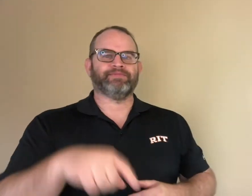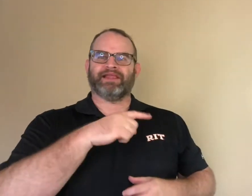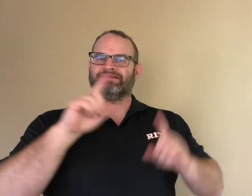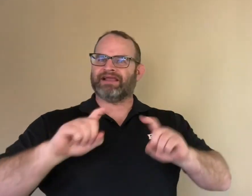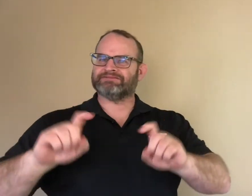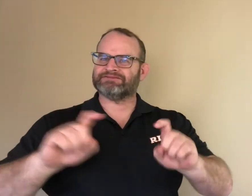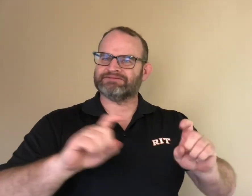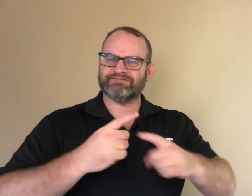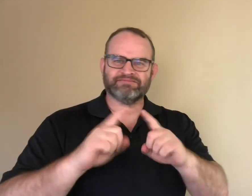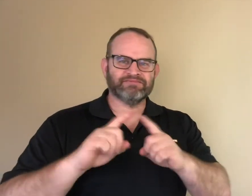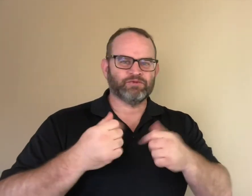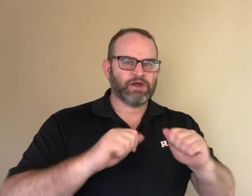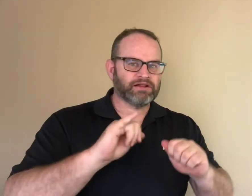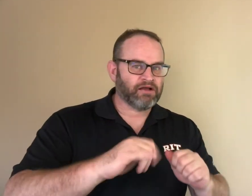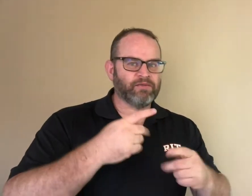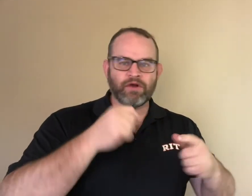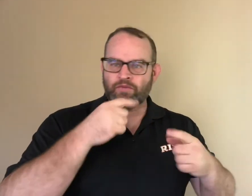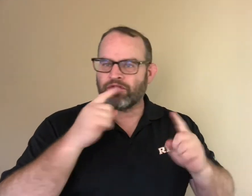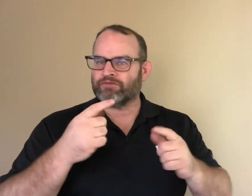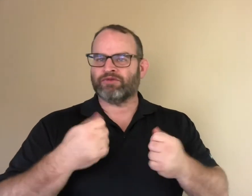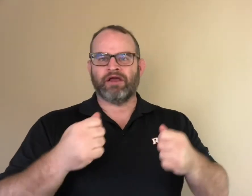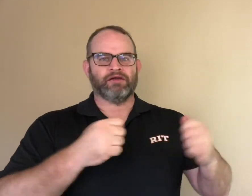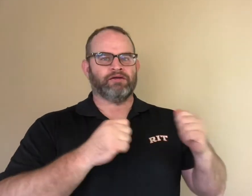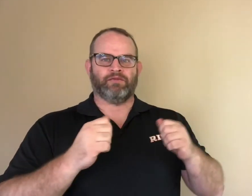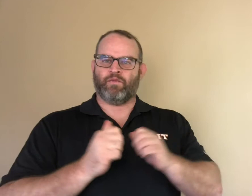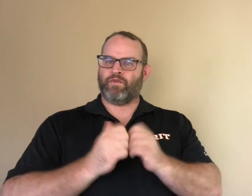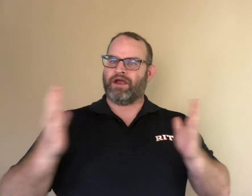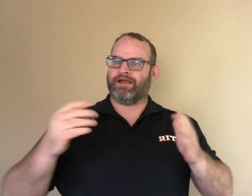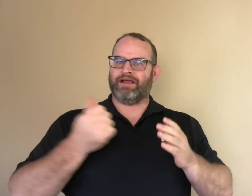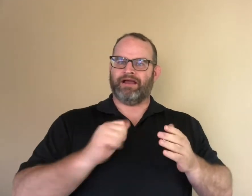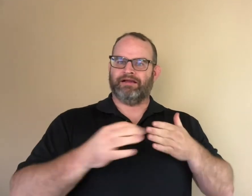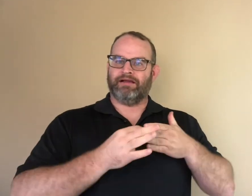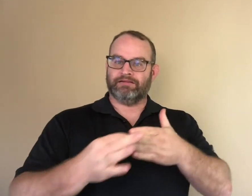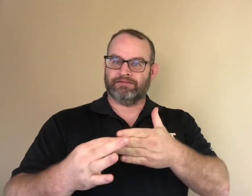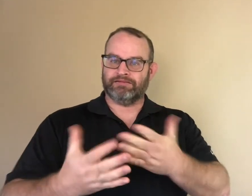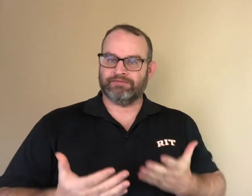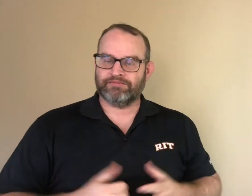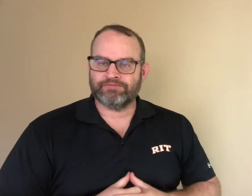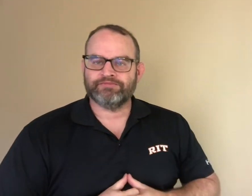Even without guidance, they are willing to test things. Even if they fail, they will try a different way.